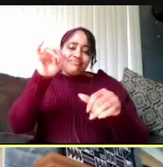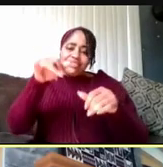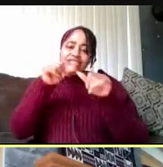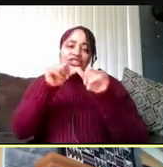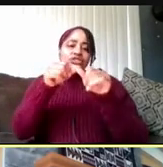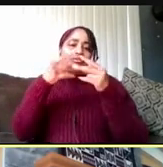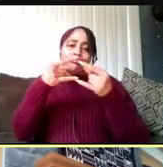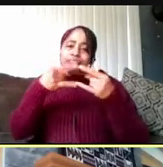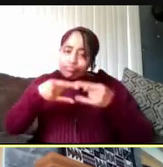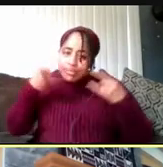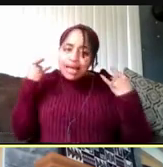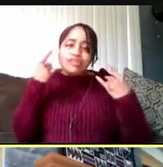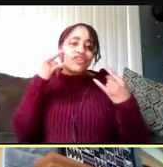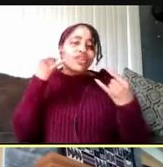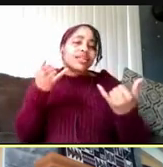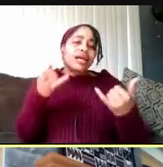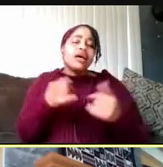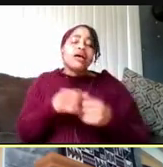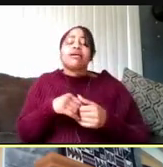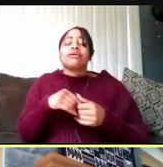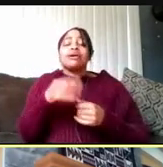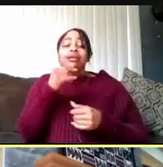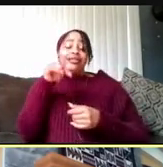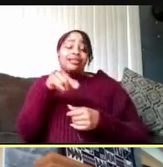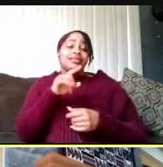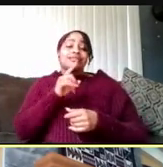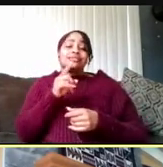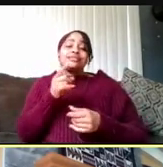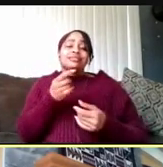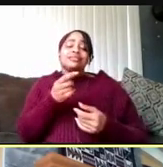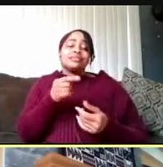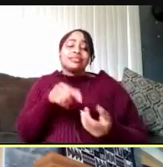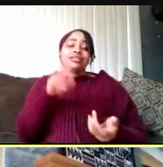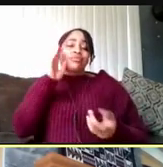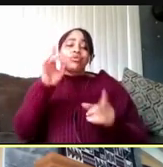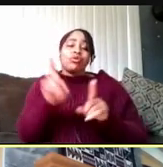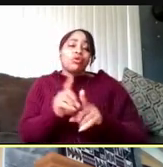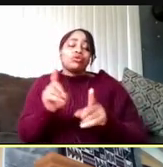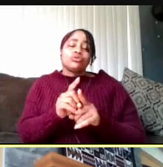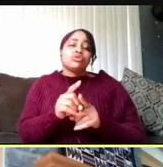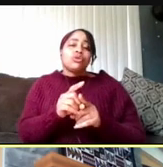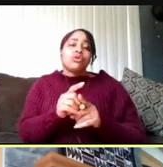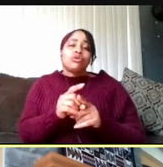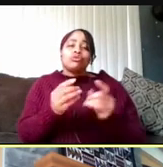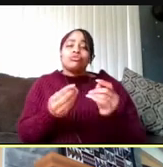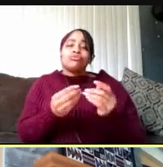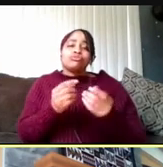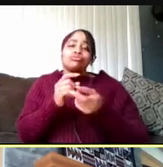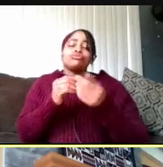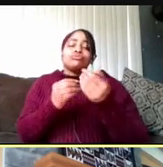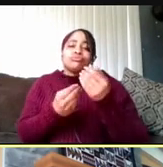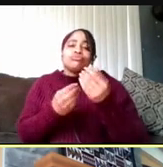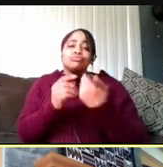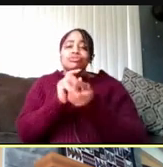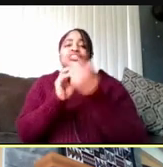and this will also evolve over time. So even if you're vaccinated at work,